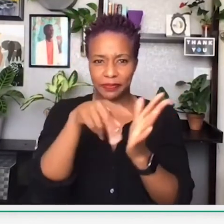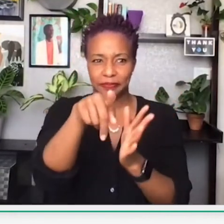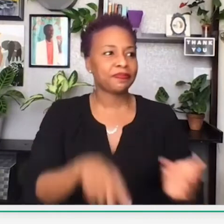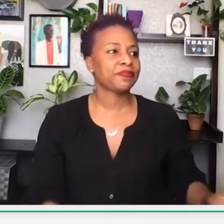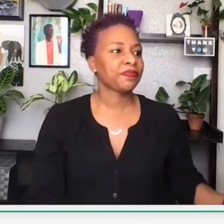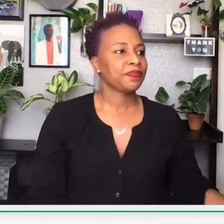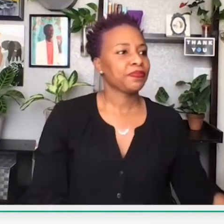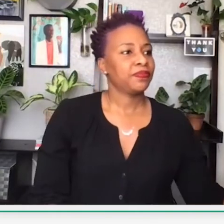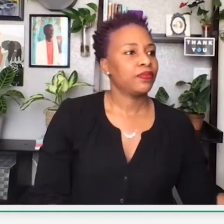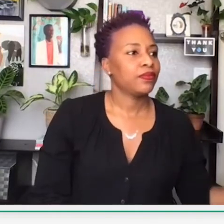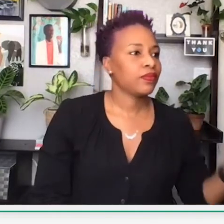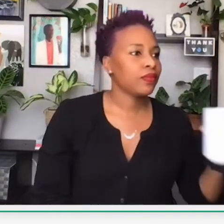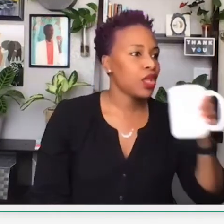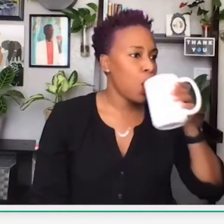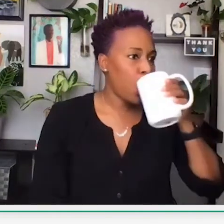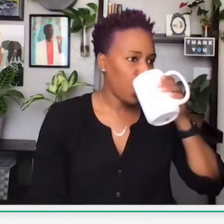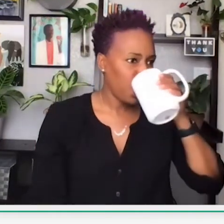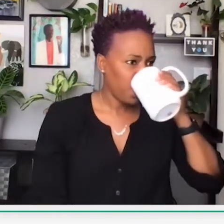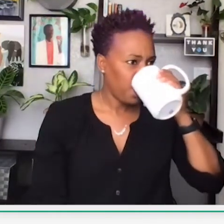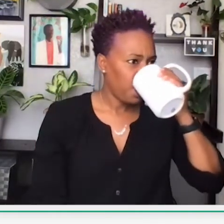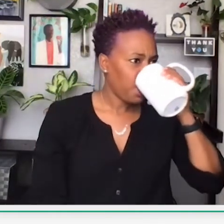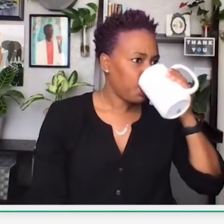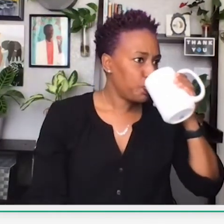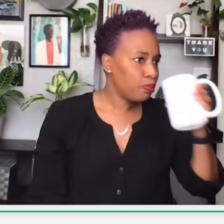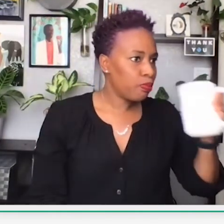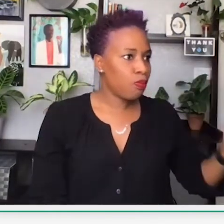So, I'm going to go ahead and give you a moment to read this.